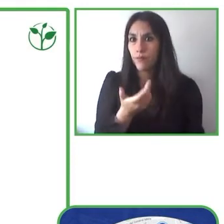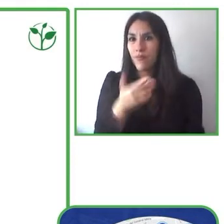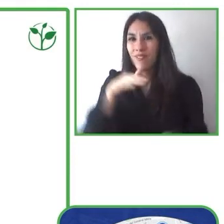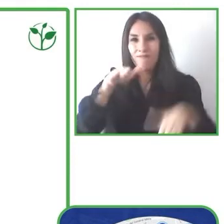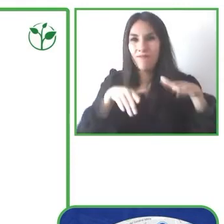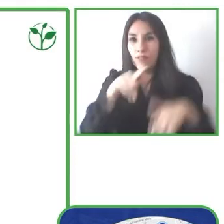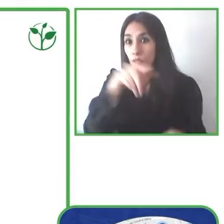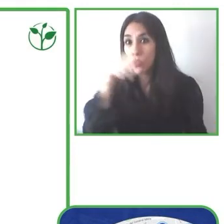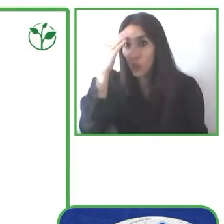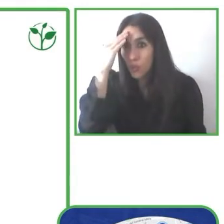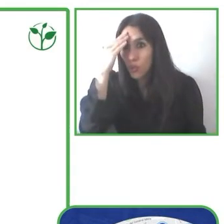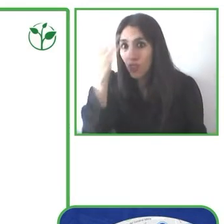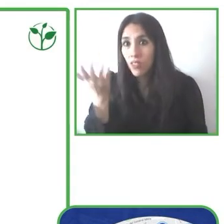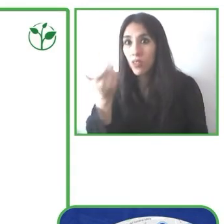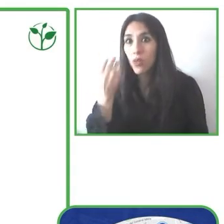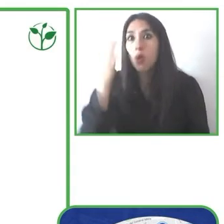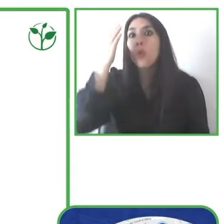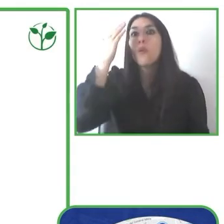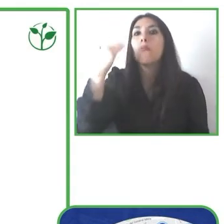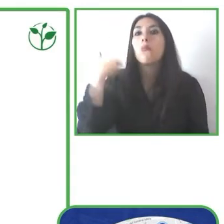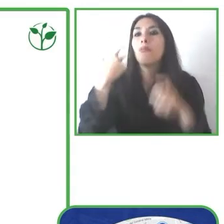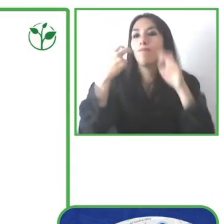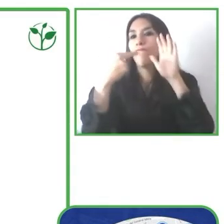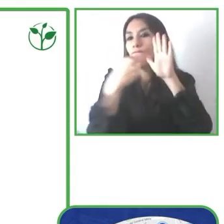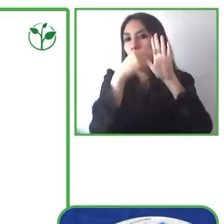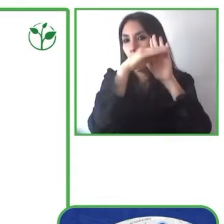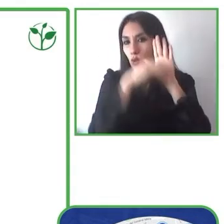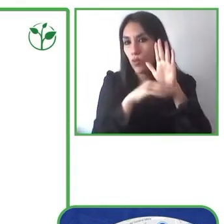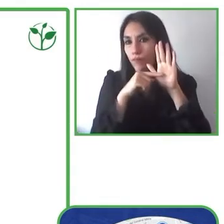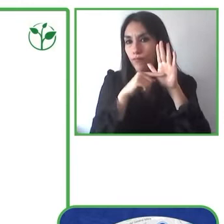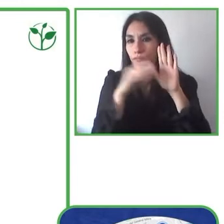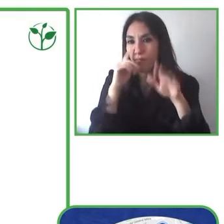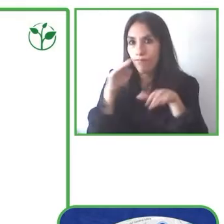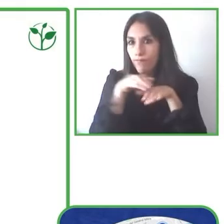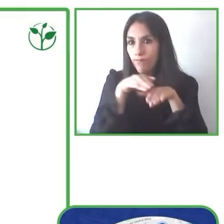and we help to provide consultancy on the regulation as well of these parking